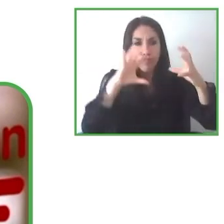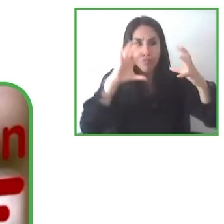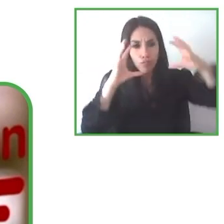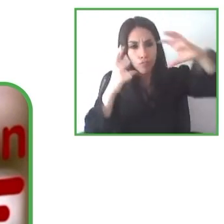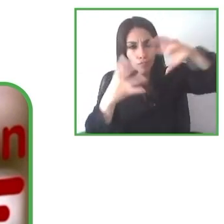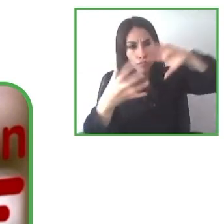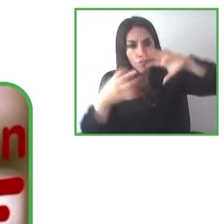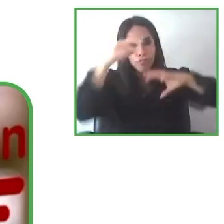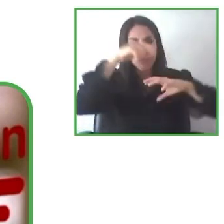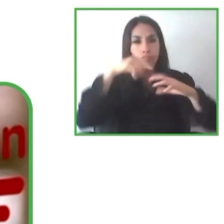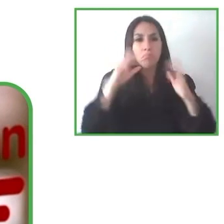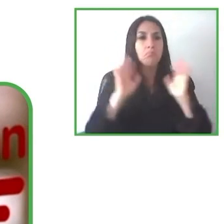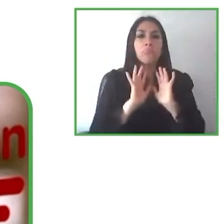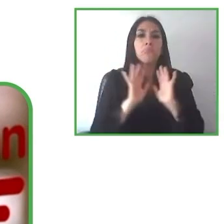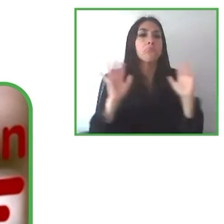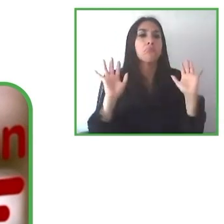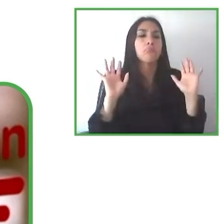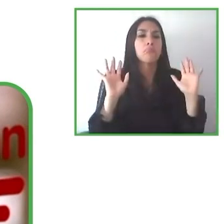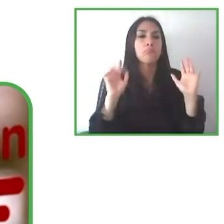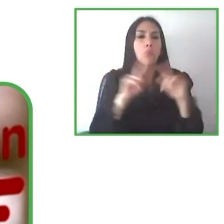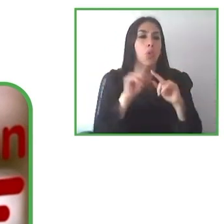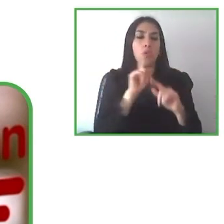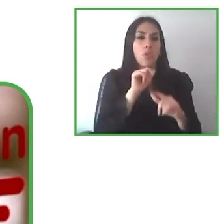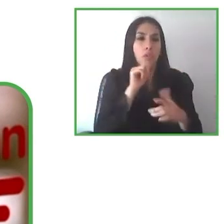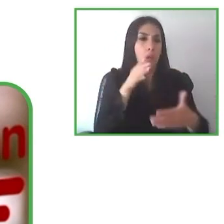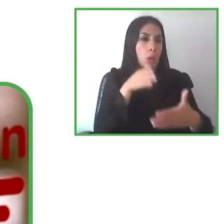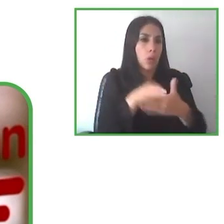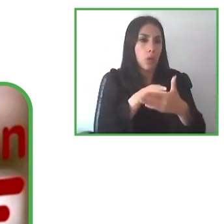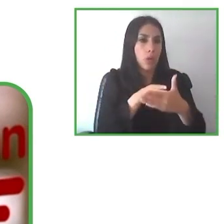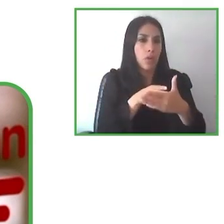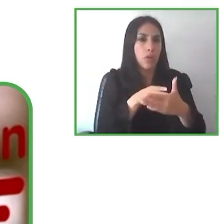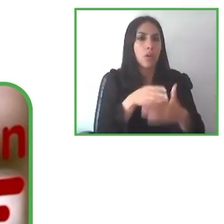especially as disability and unaccessible environment.